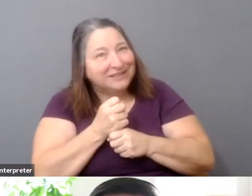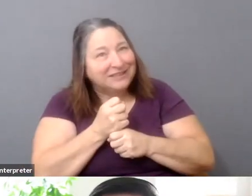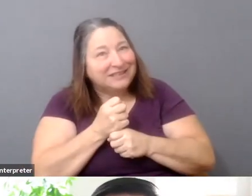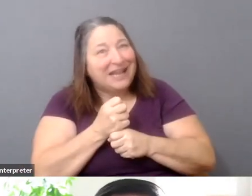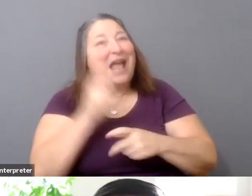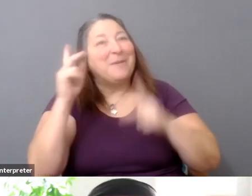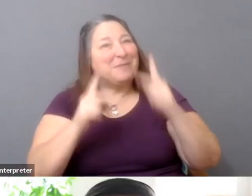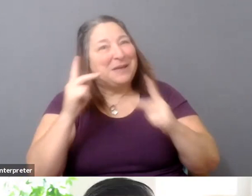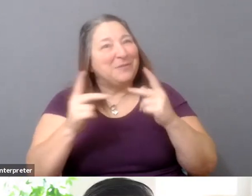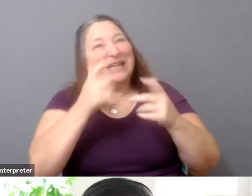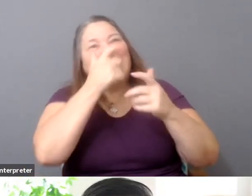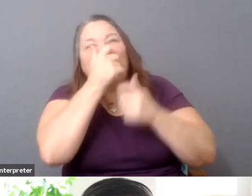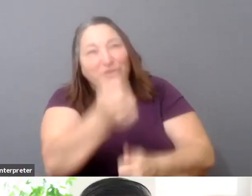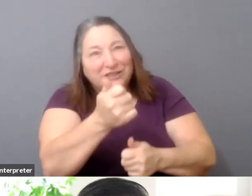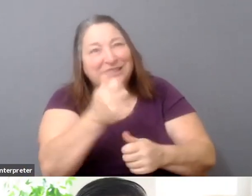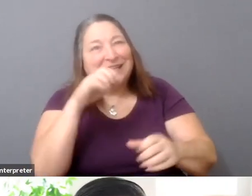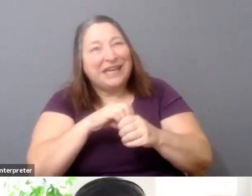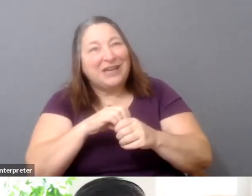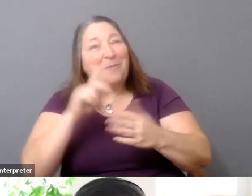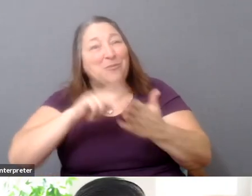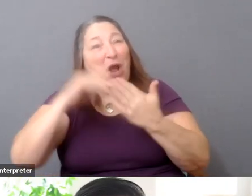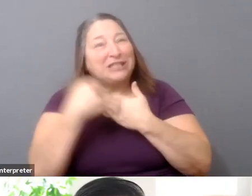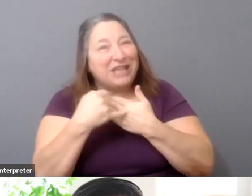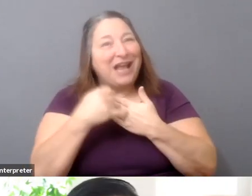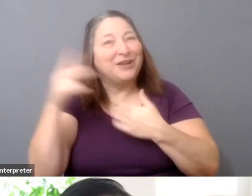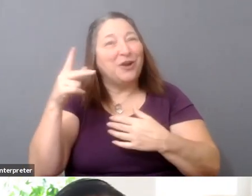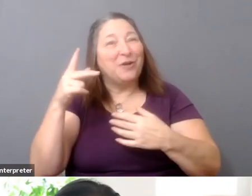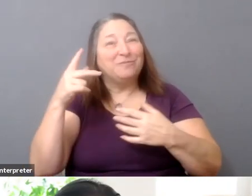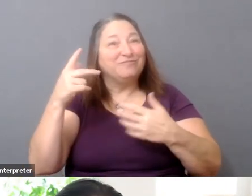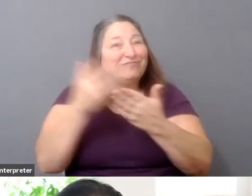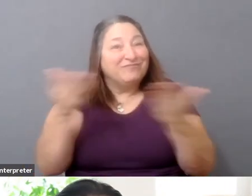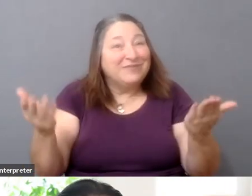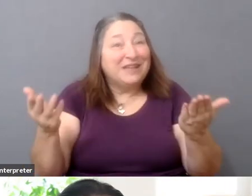By the time that you actually get to something that you need to launch, you've got all-- you've got a base of people